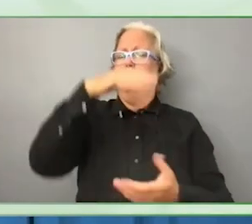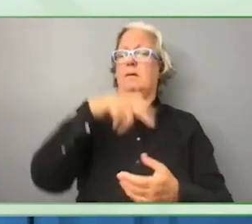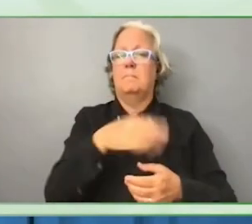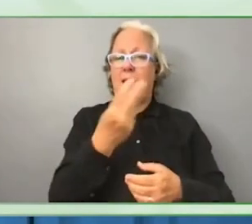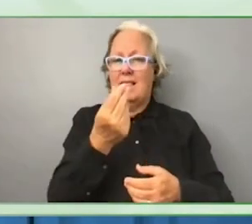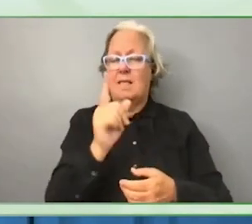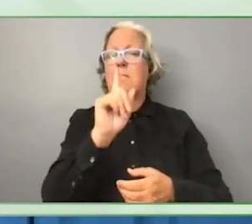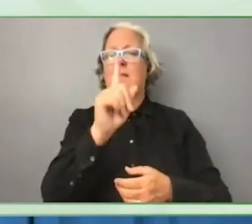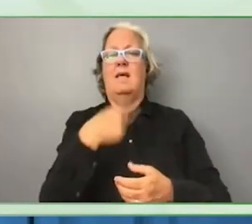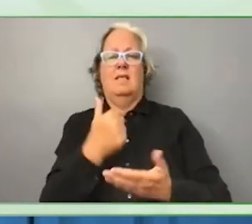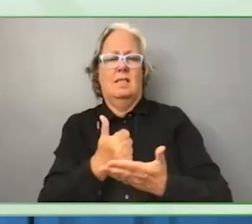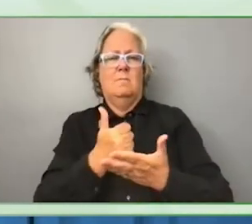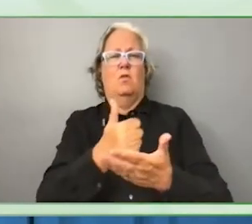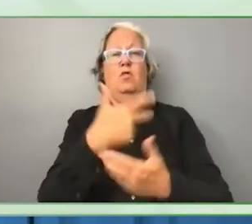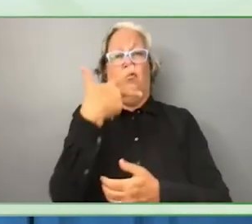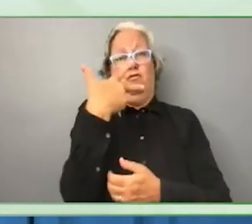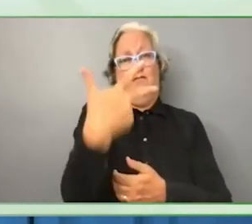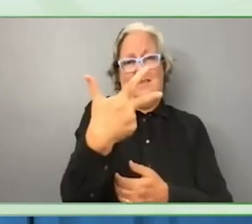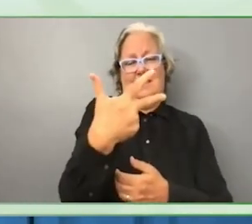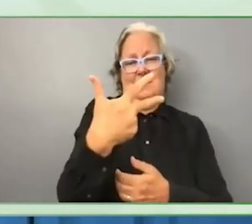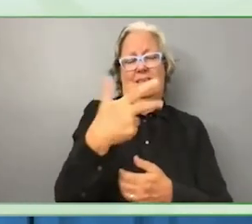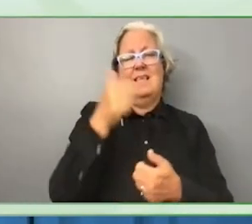This was to Ethiopian, Nepal, and Rwanda.